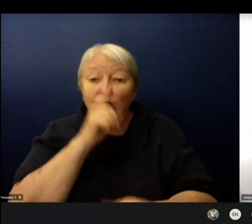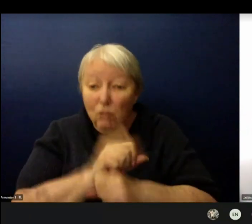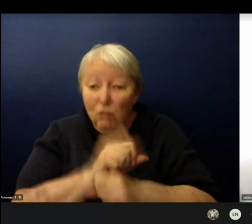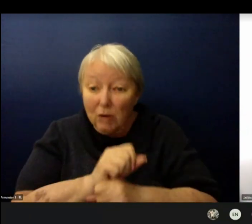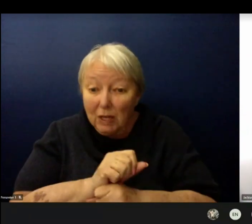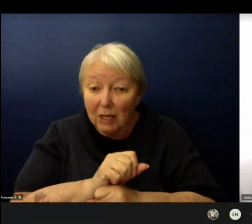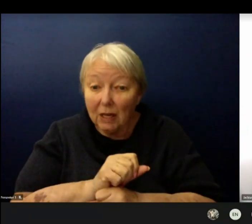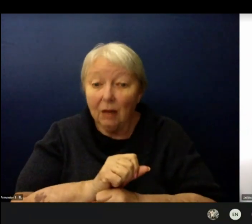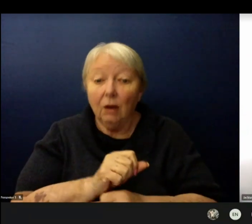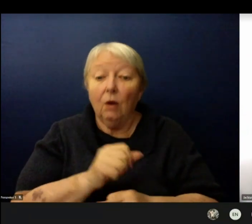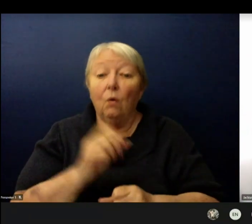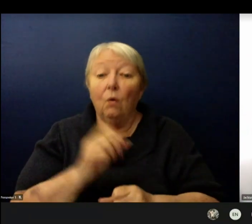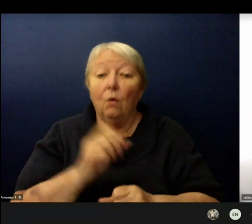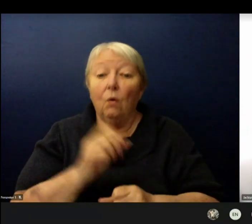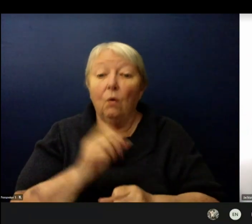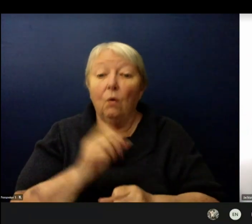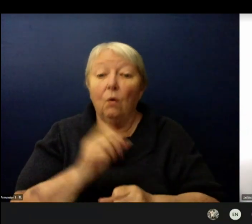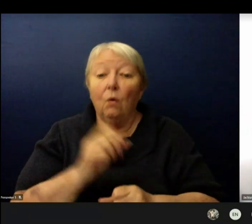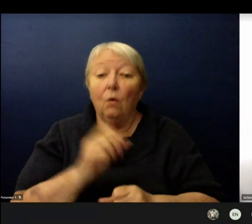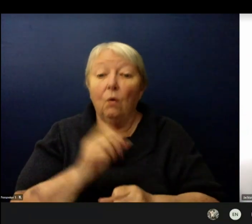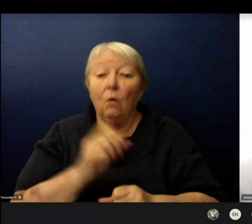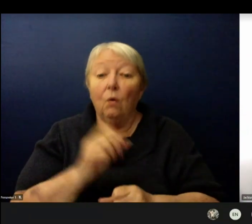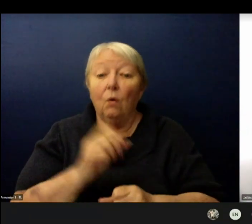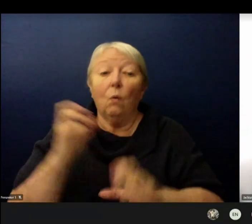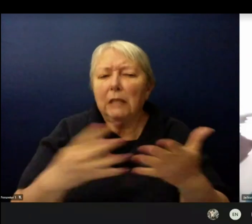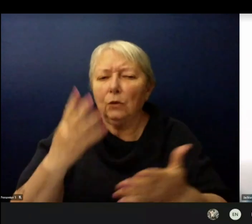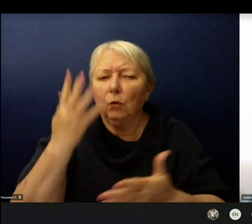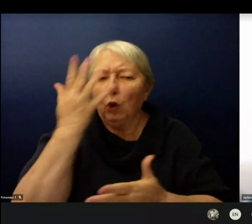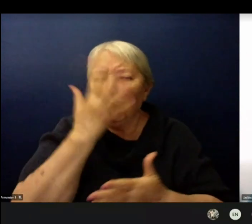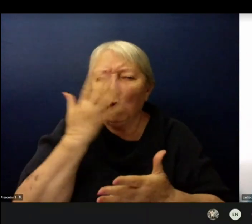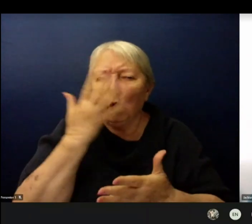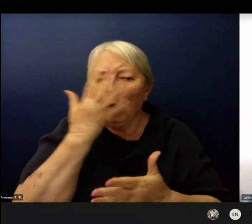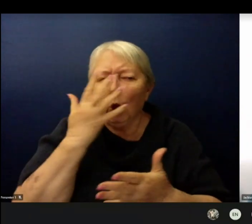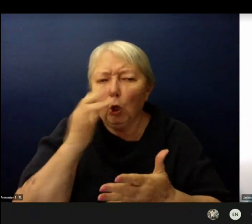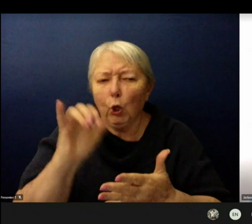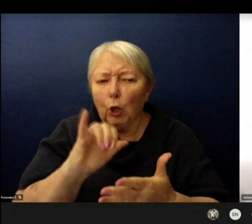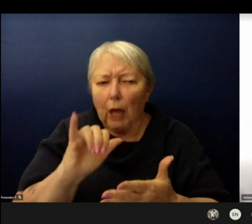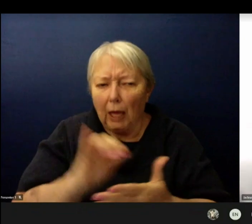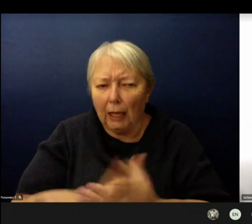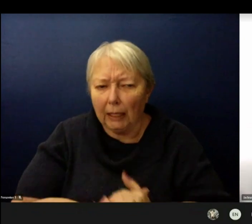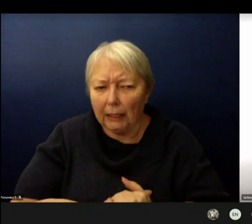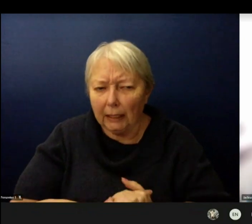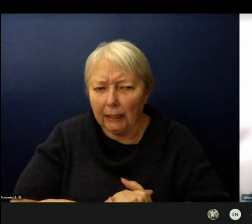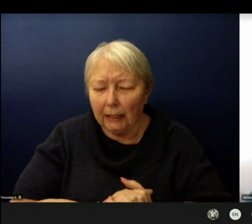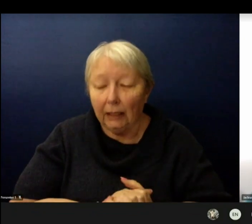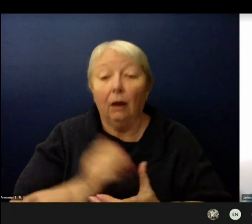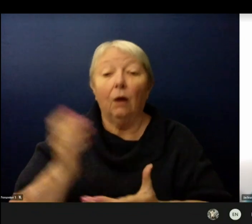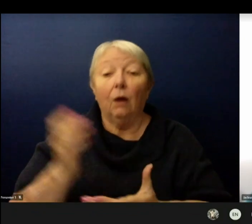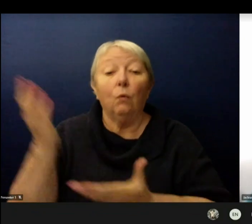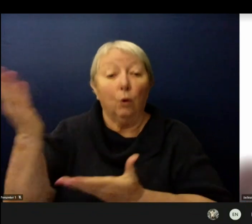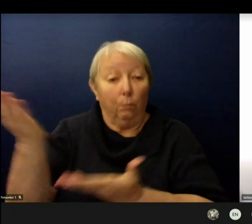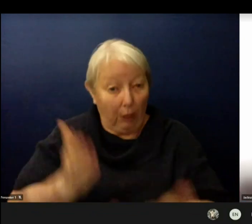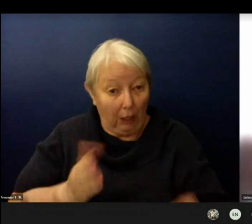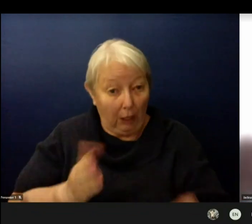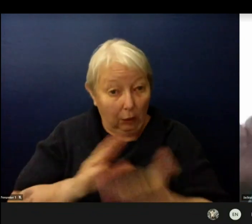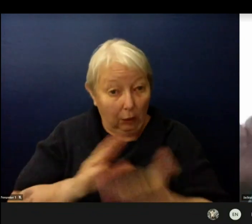And we're bringing in student voice. Tomorrow I meet with the student group. We meet with our educator group to ensure that we have